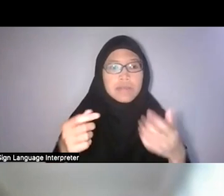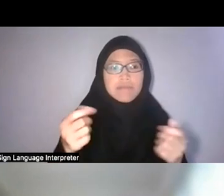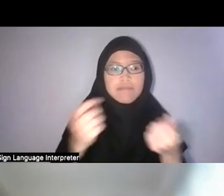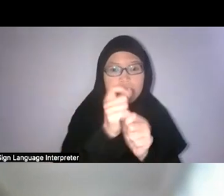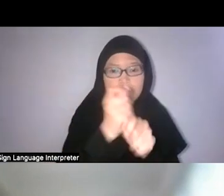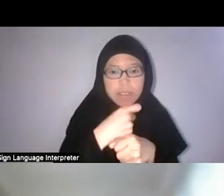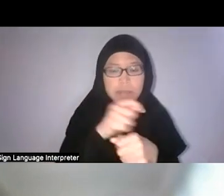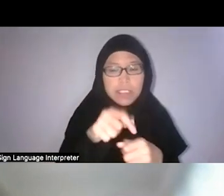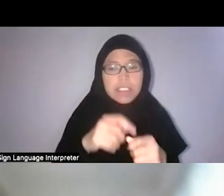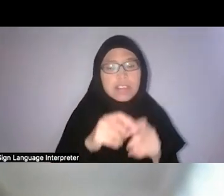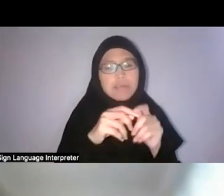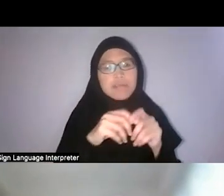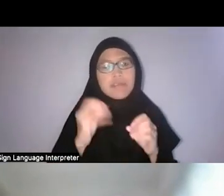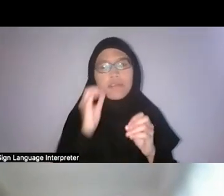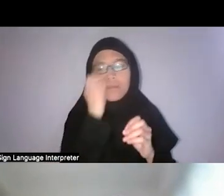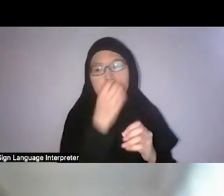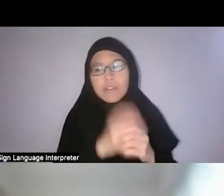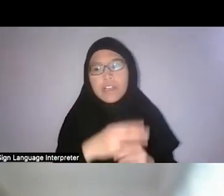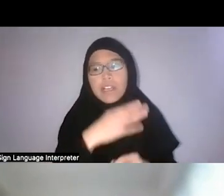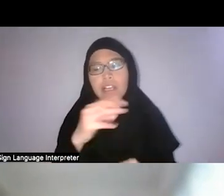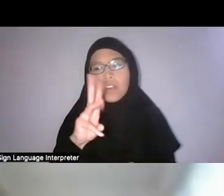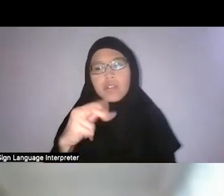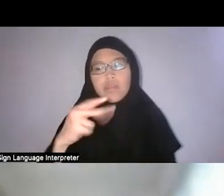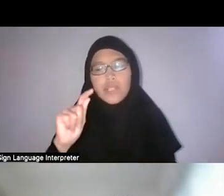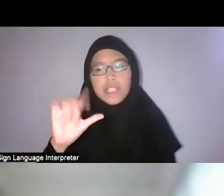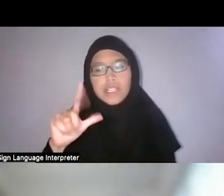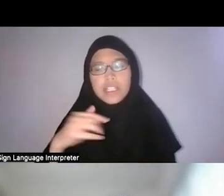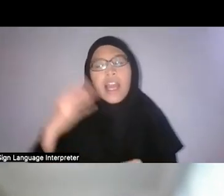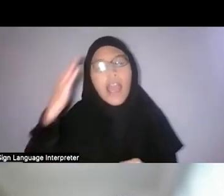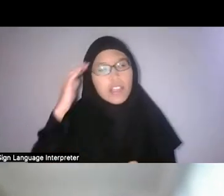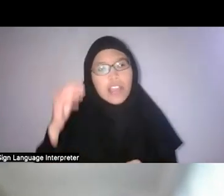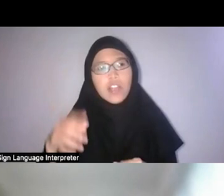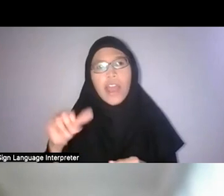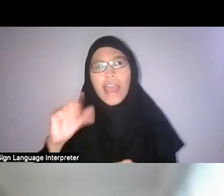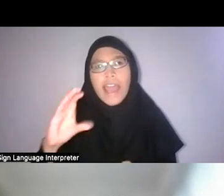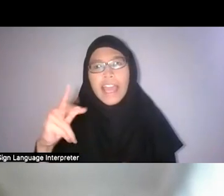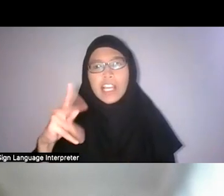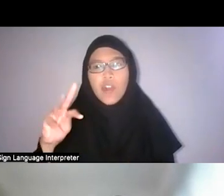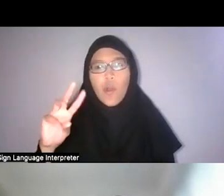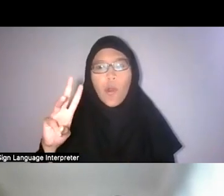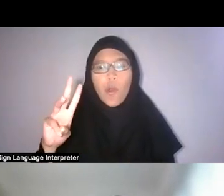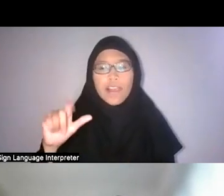Ridley had acknowledged her as creator of this hybrid, but for the longest time,